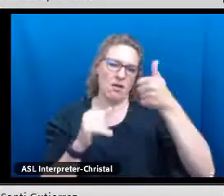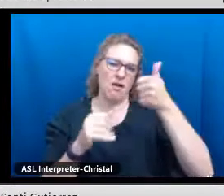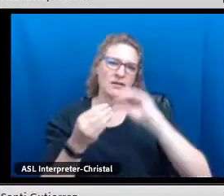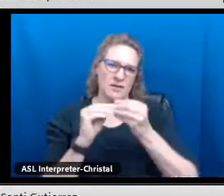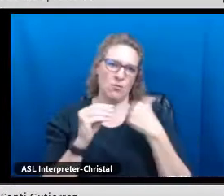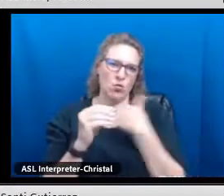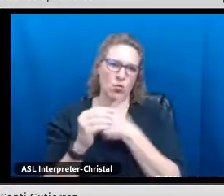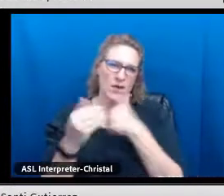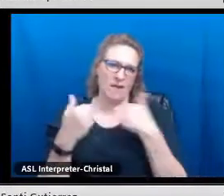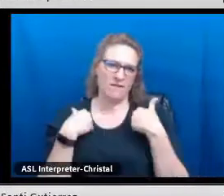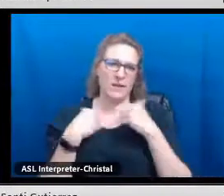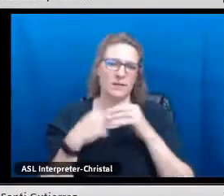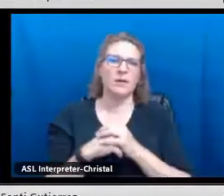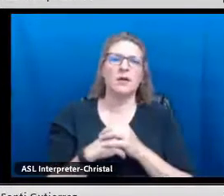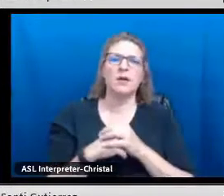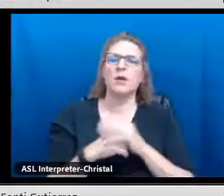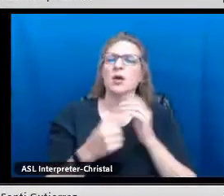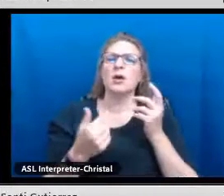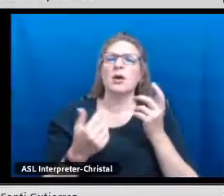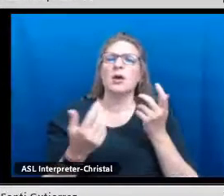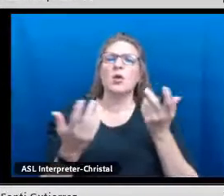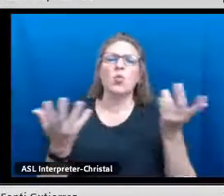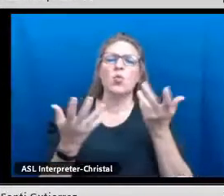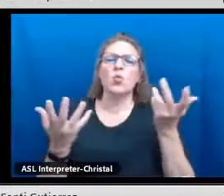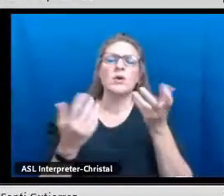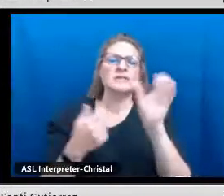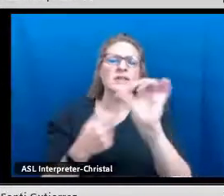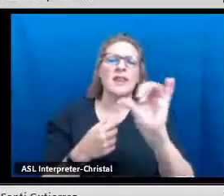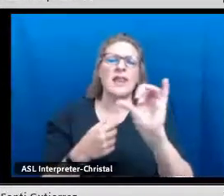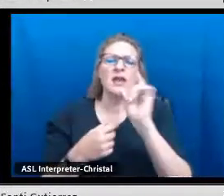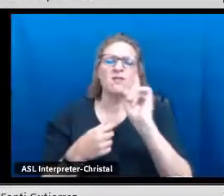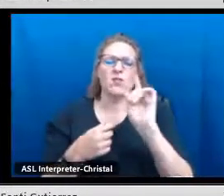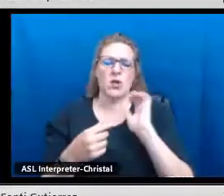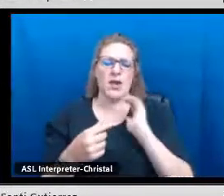proud of that, of course, with Spanish still being the highest number that we have.